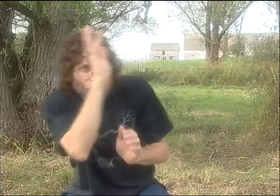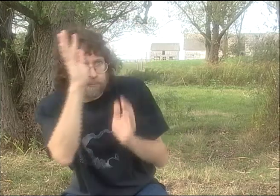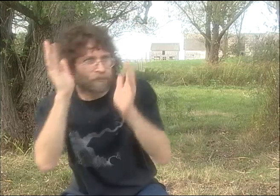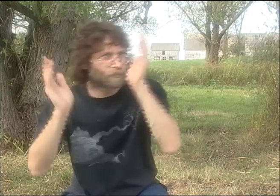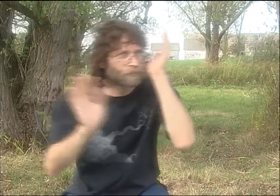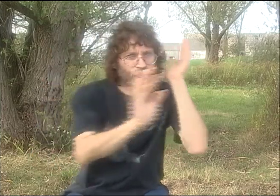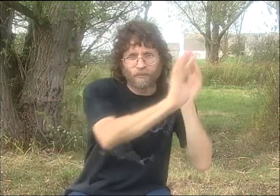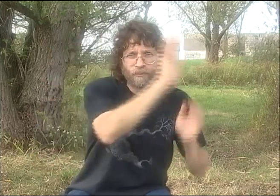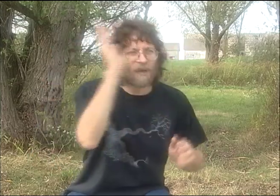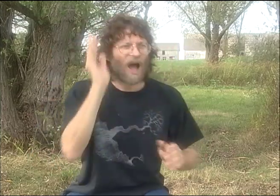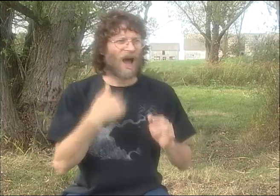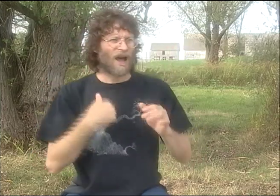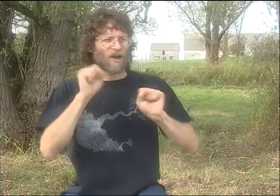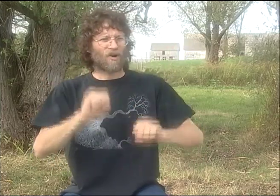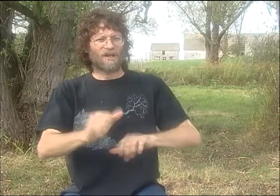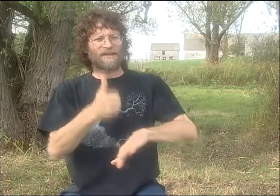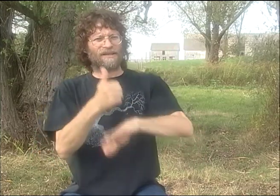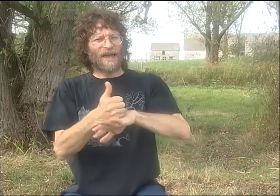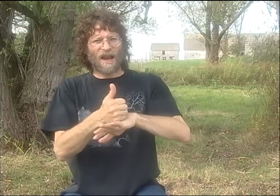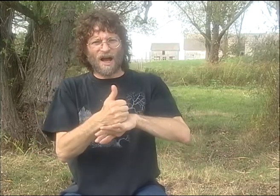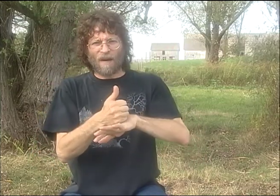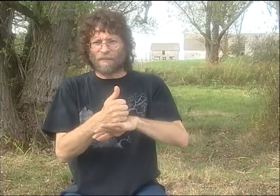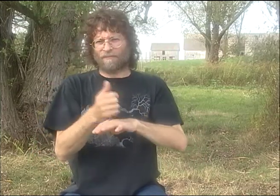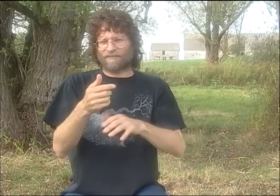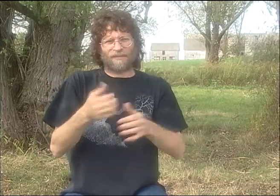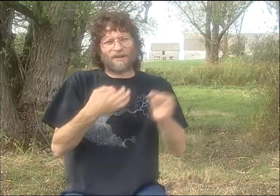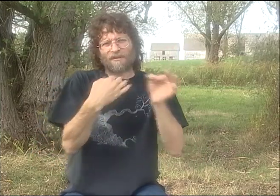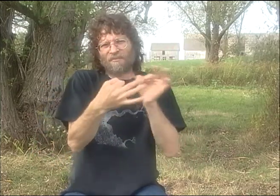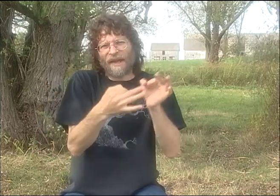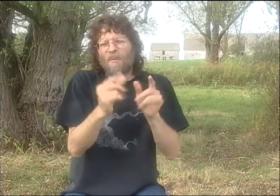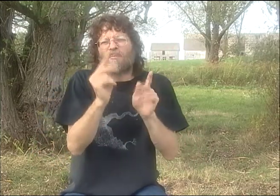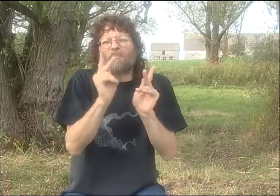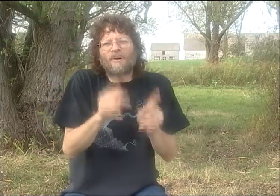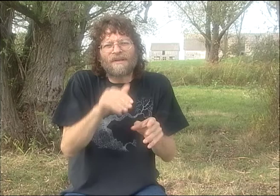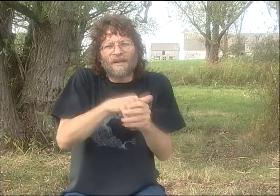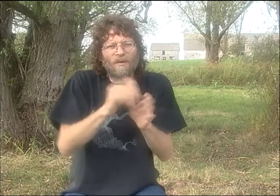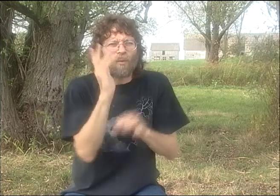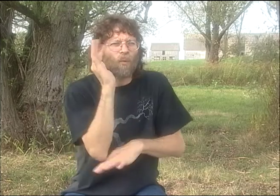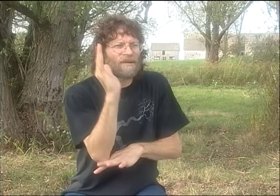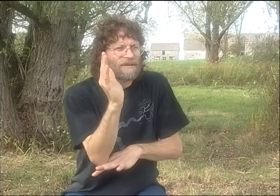AND A PERSON IS RUNNING THROUGH THE WOODS AND STEALTHILY GOING AROUND THE TRUNKS OF THE TREES,